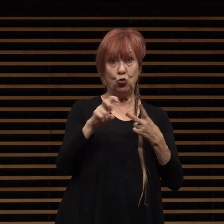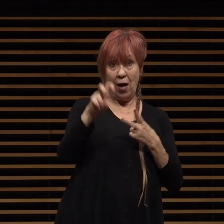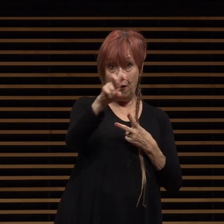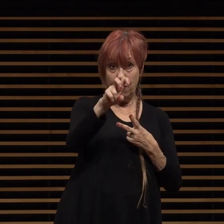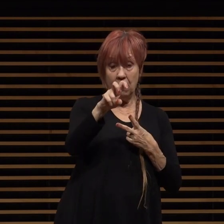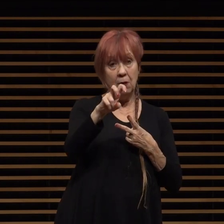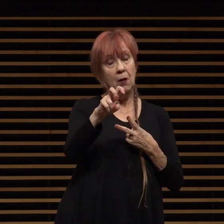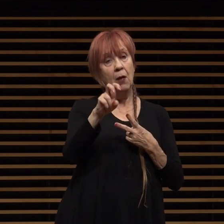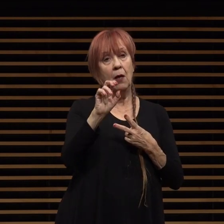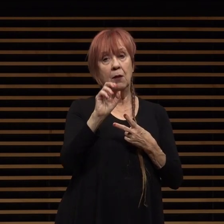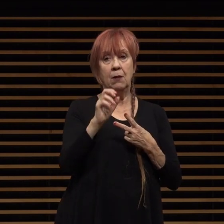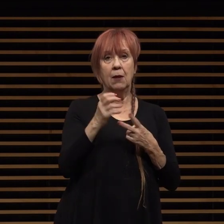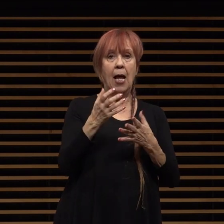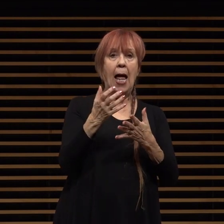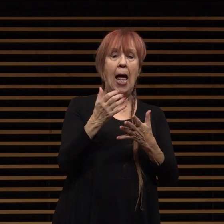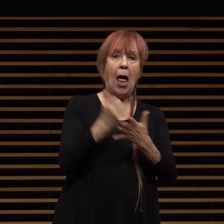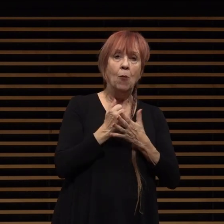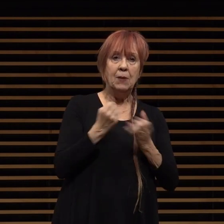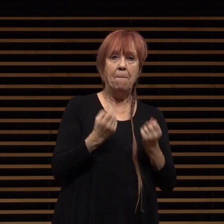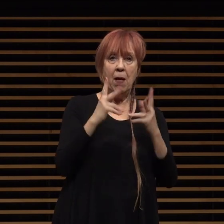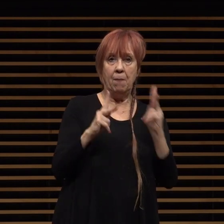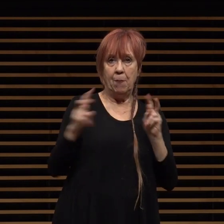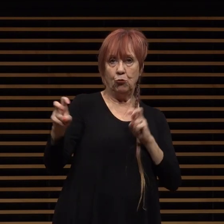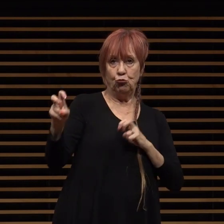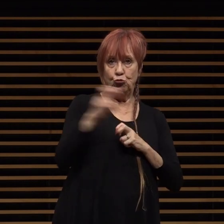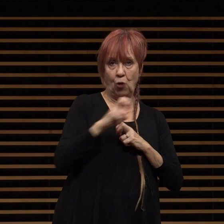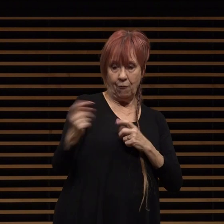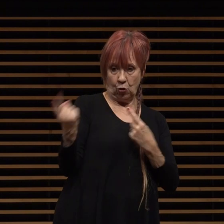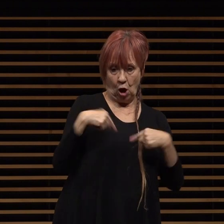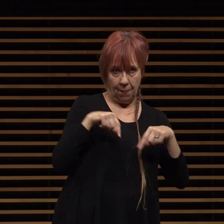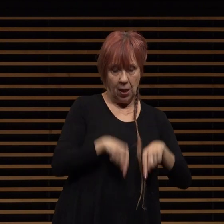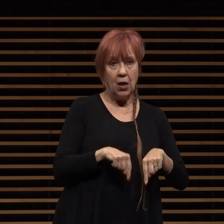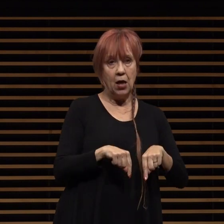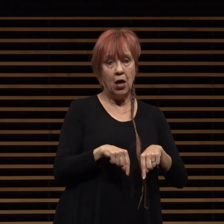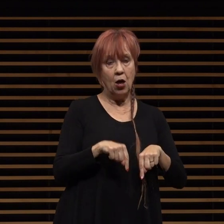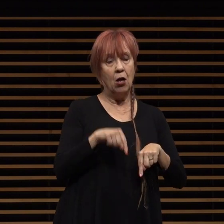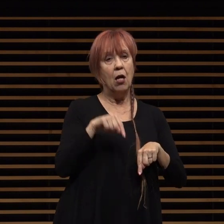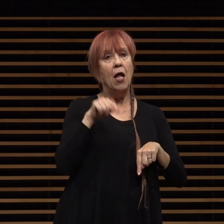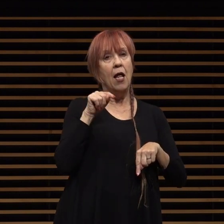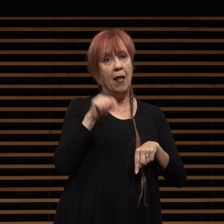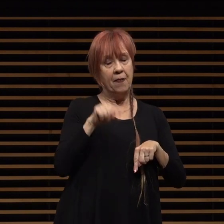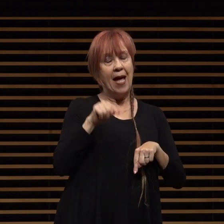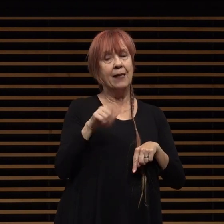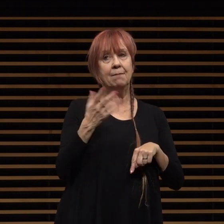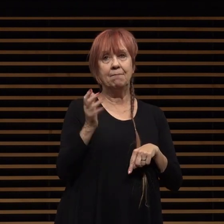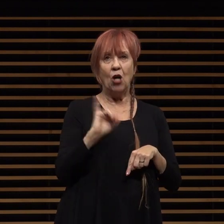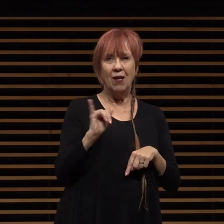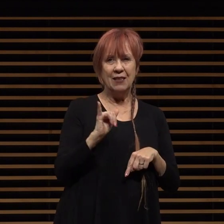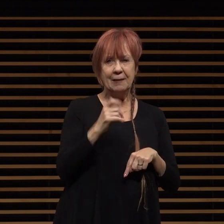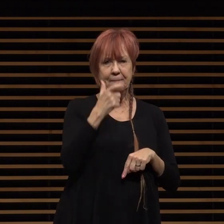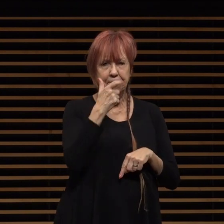people to pasadena